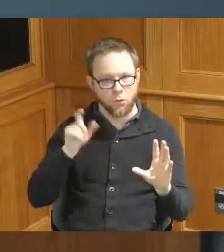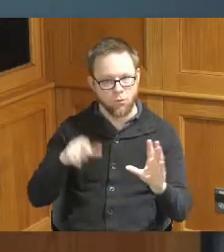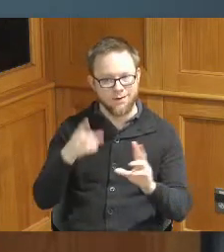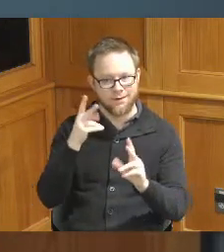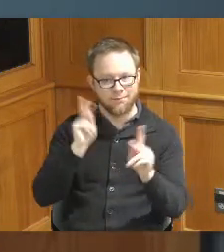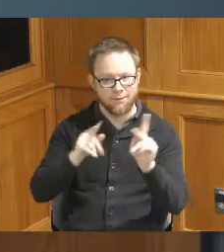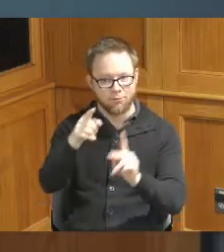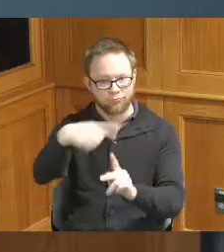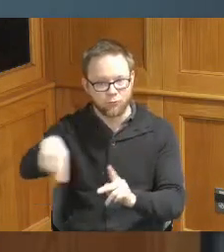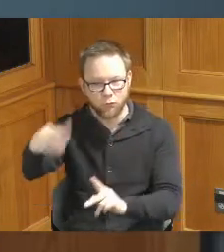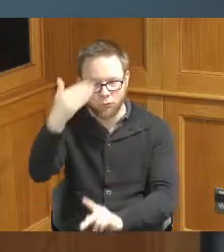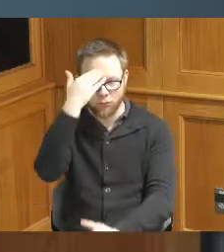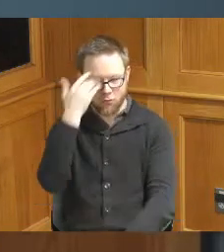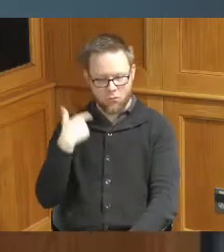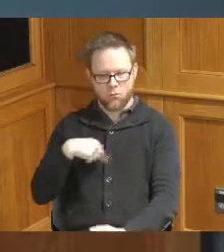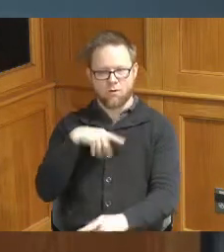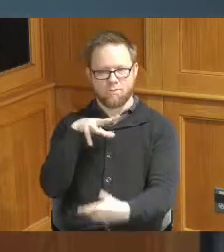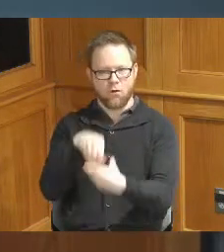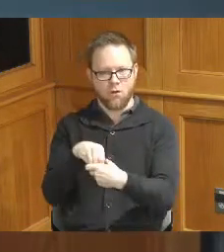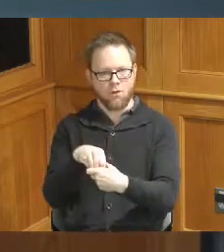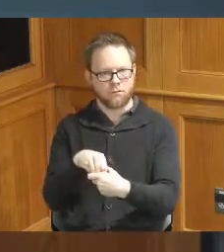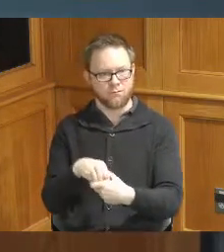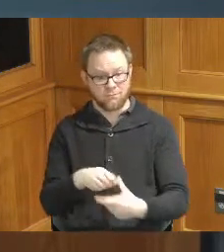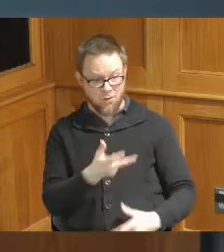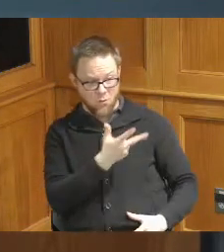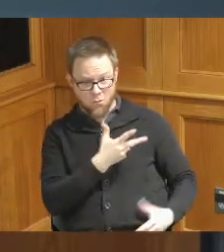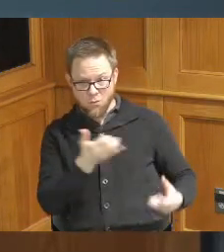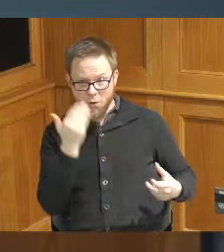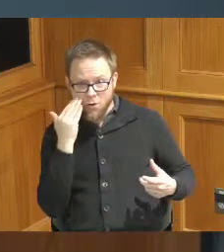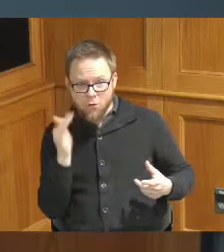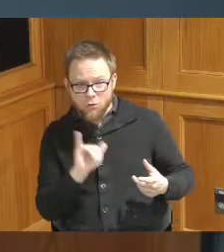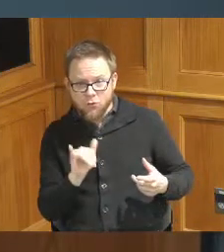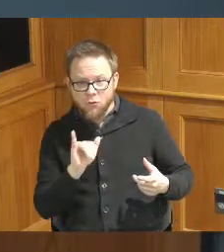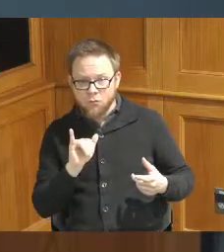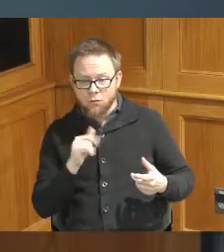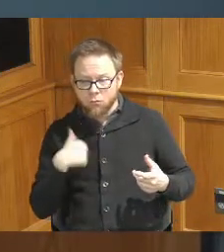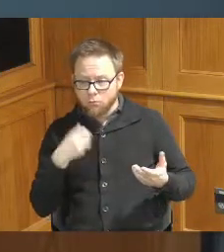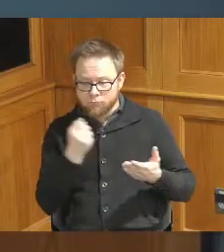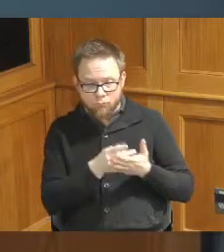because we want to know too you know what we're doing did it make a difference so just wanted